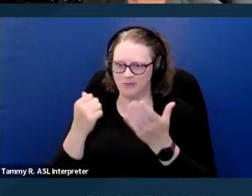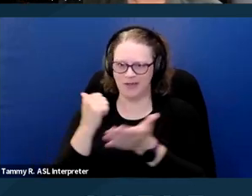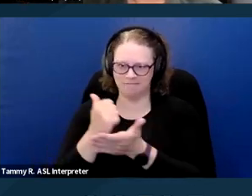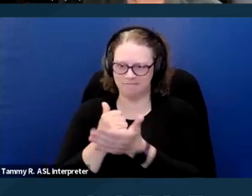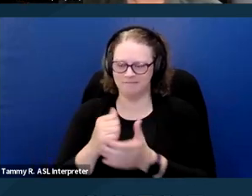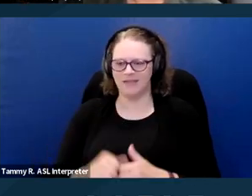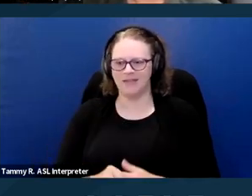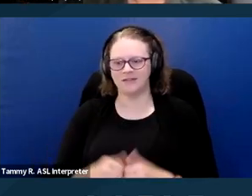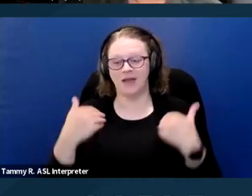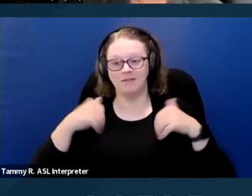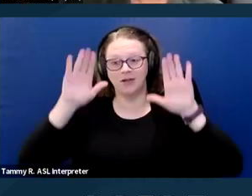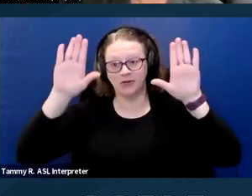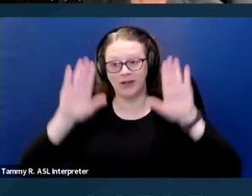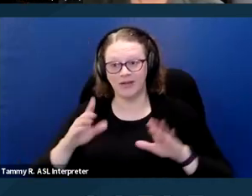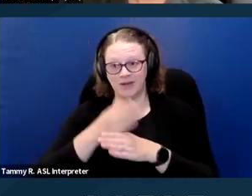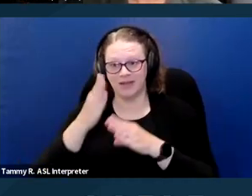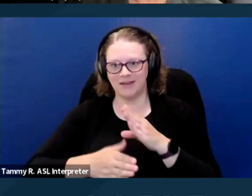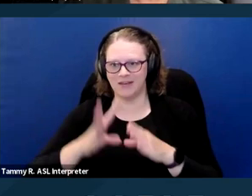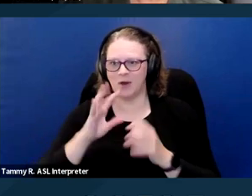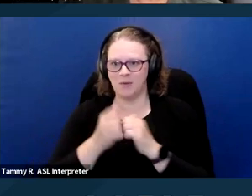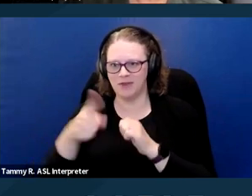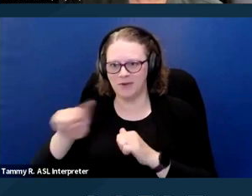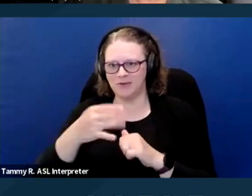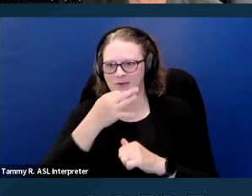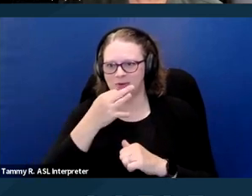So have a great weekend and talk to you all soon Take care, bye-bye.